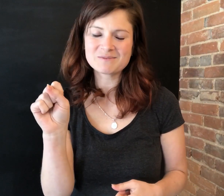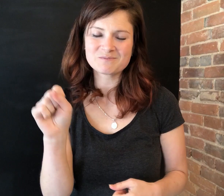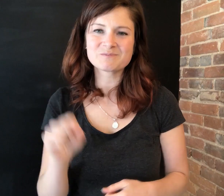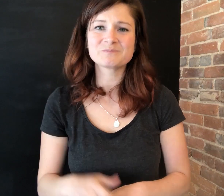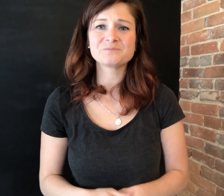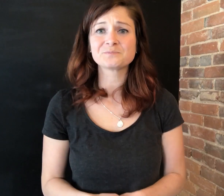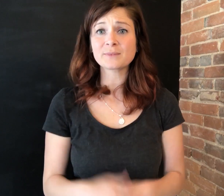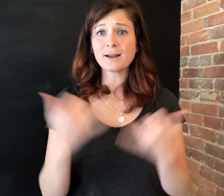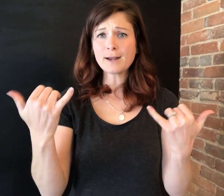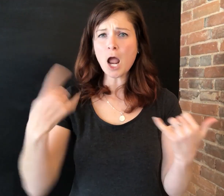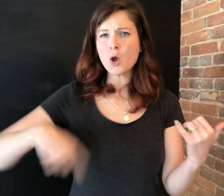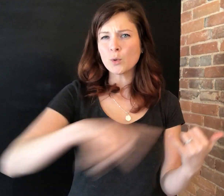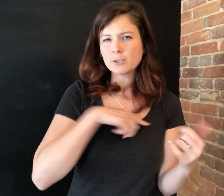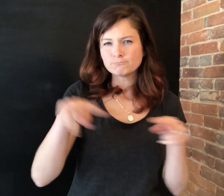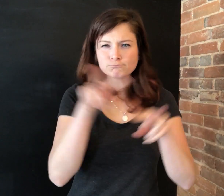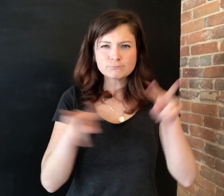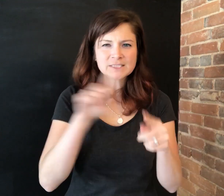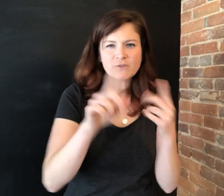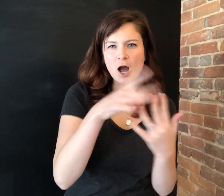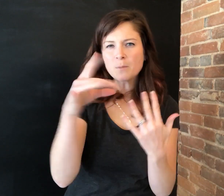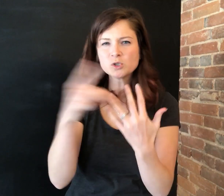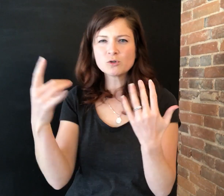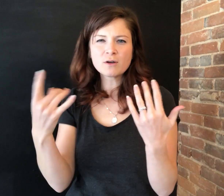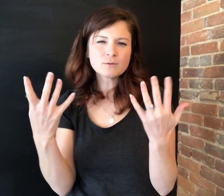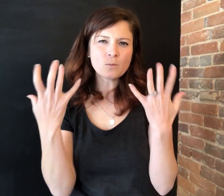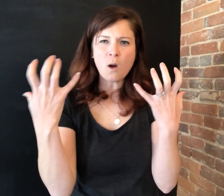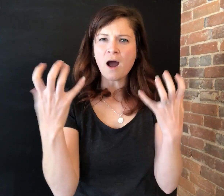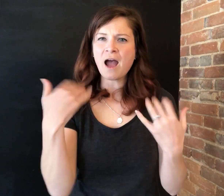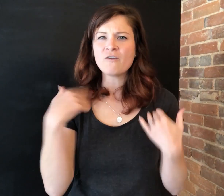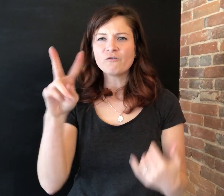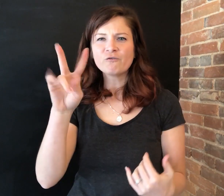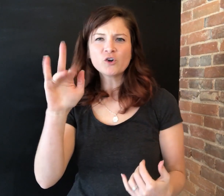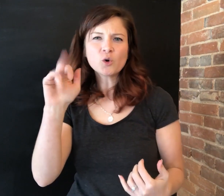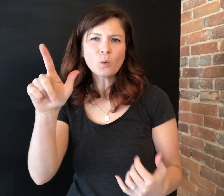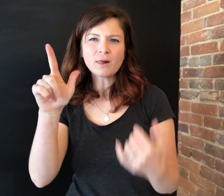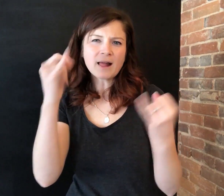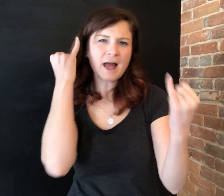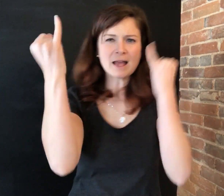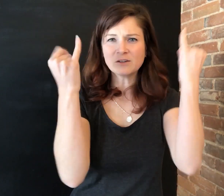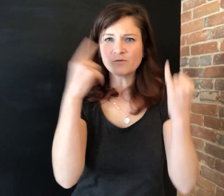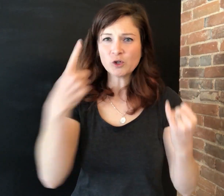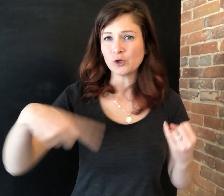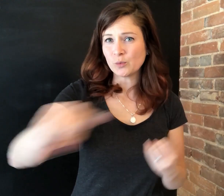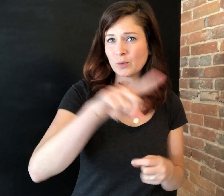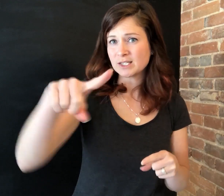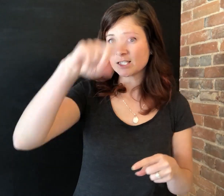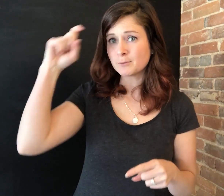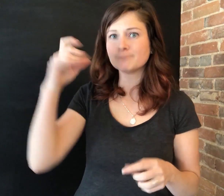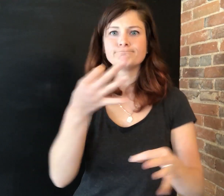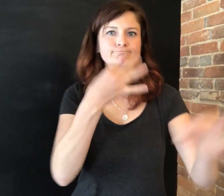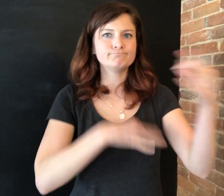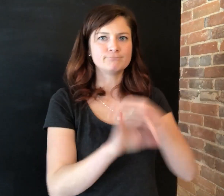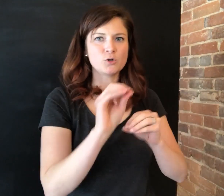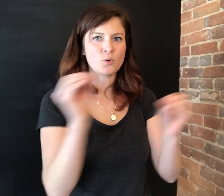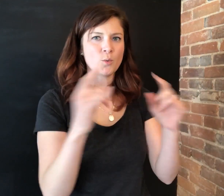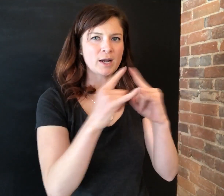We also are considering and exploring different virtual ideas to do this summer even with no camp in session.